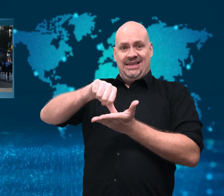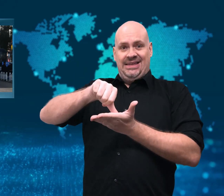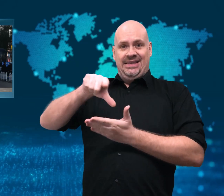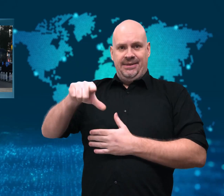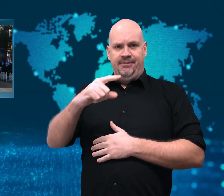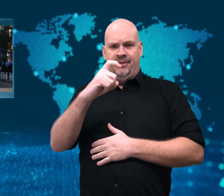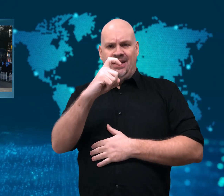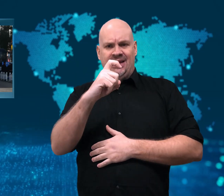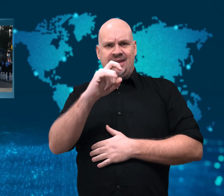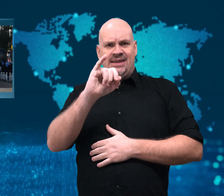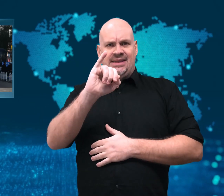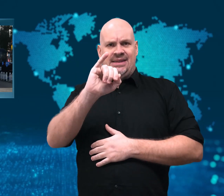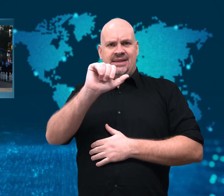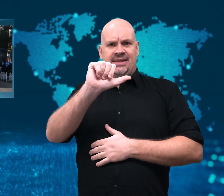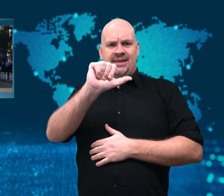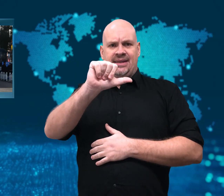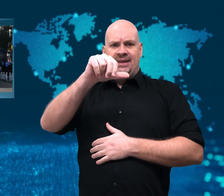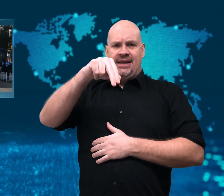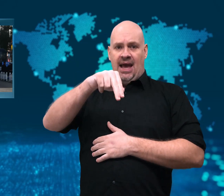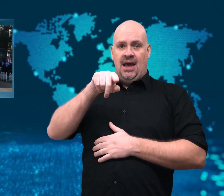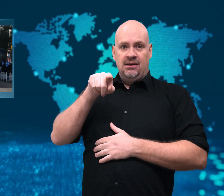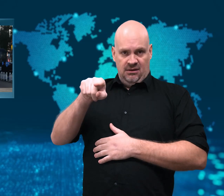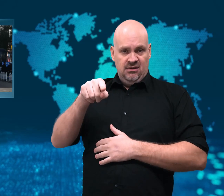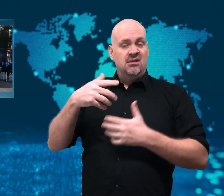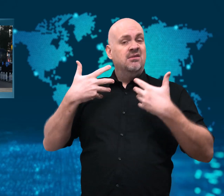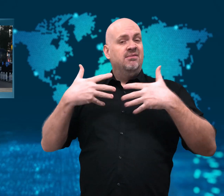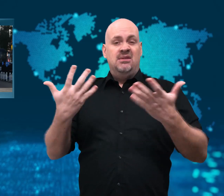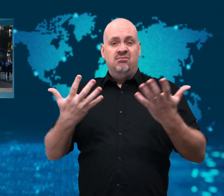If contact takes place,